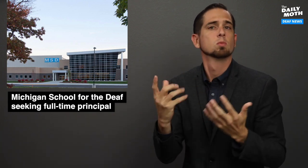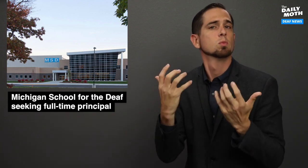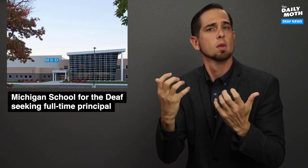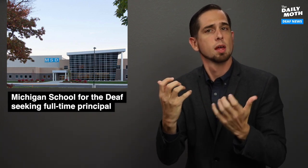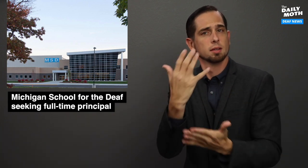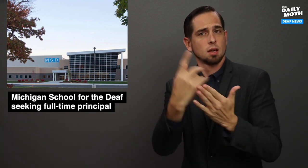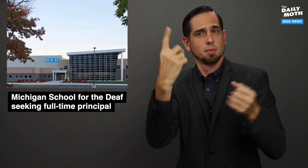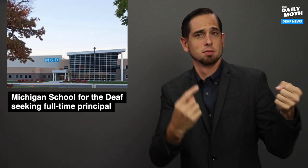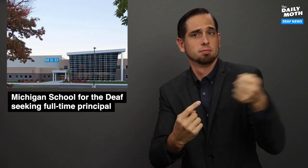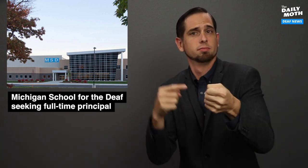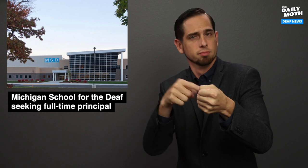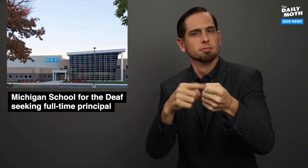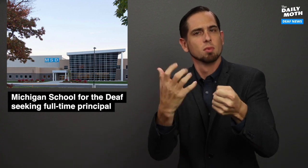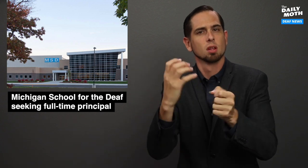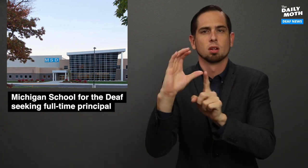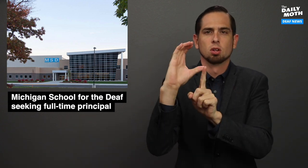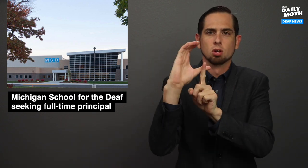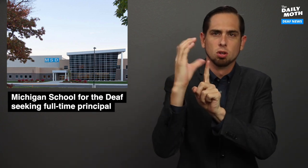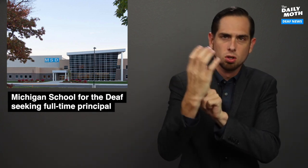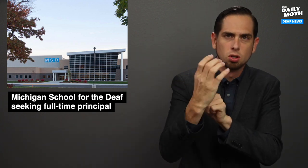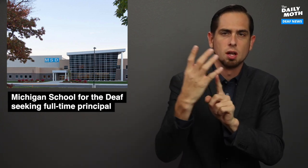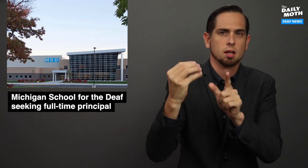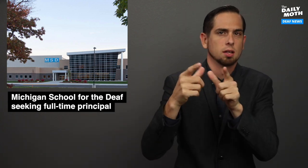They want someone who is culturally and